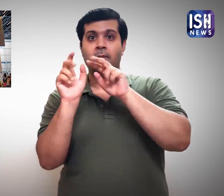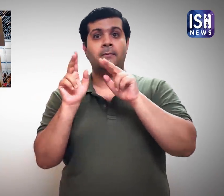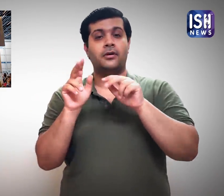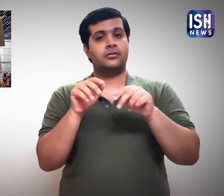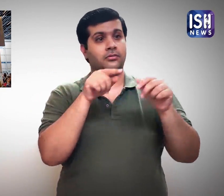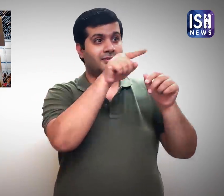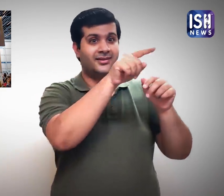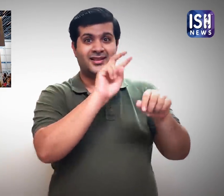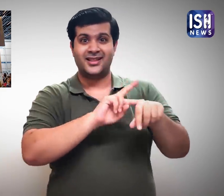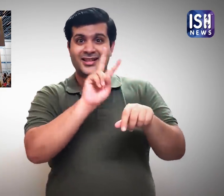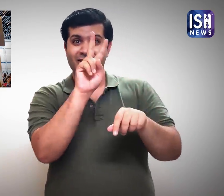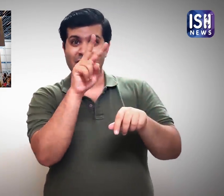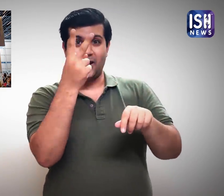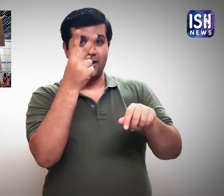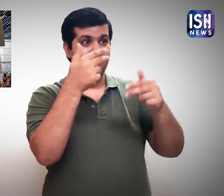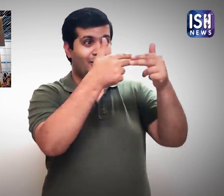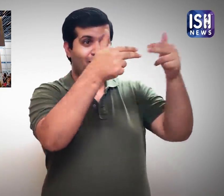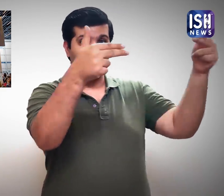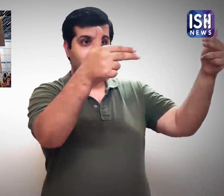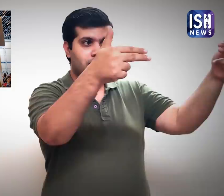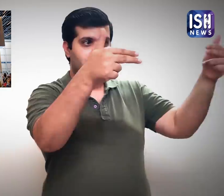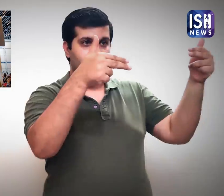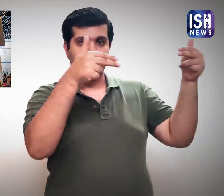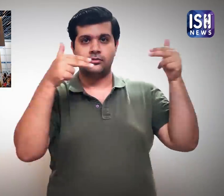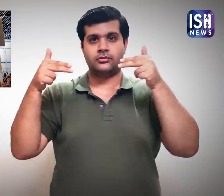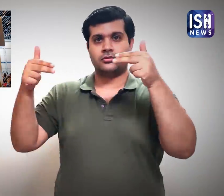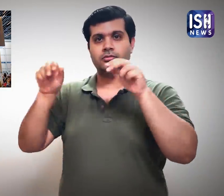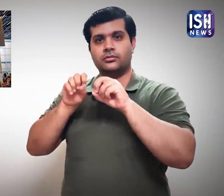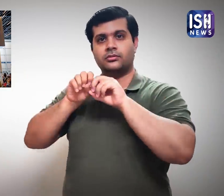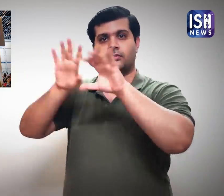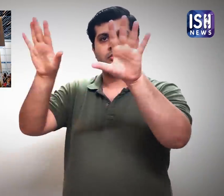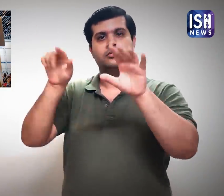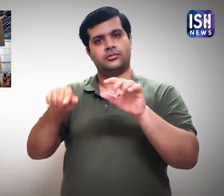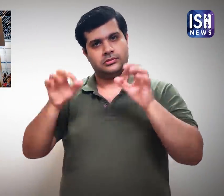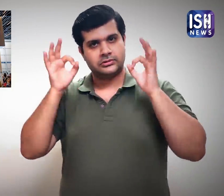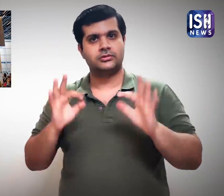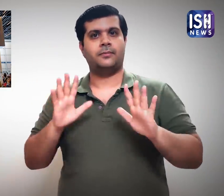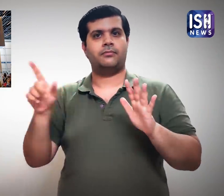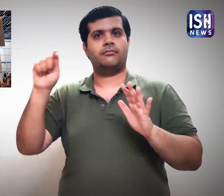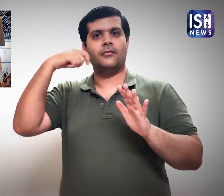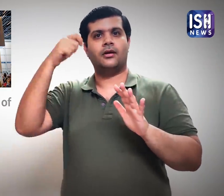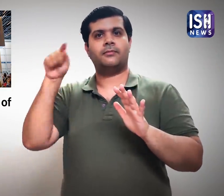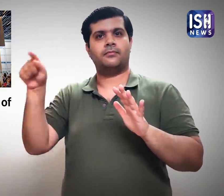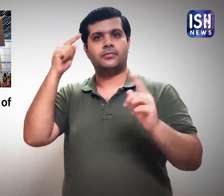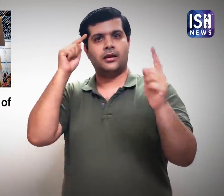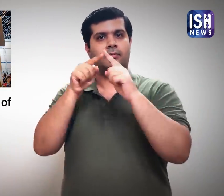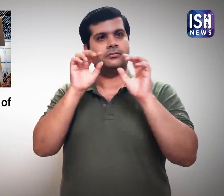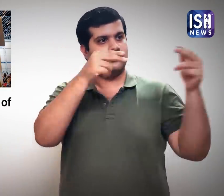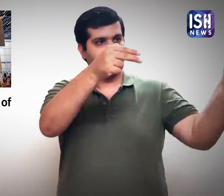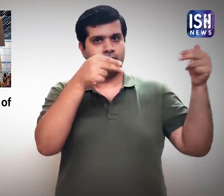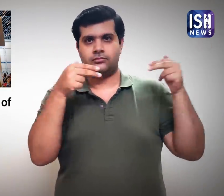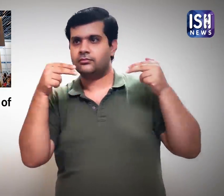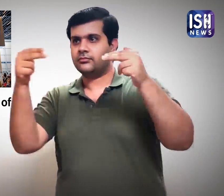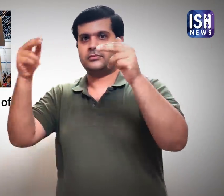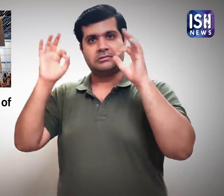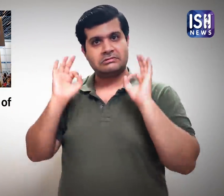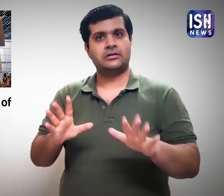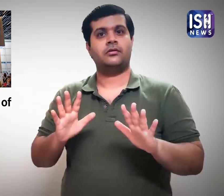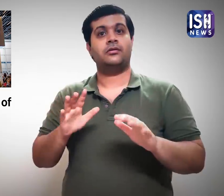It means a video is released with the same time as it took to shoot it.